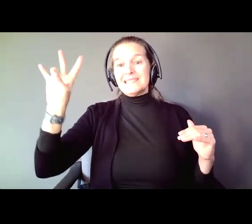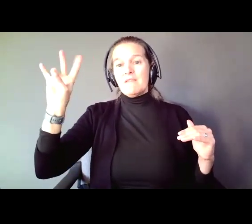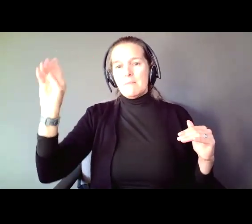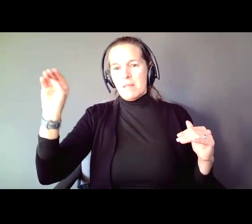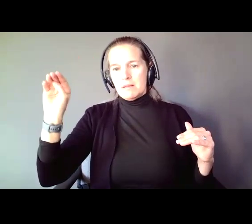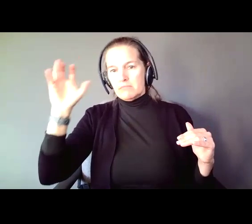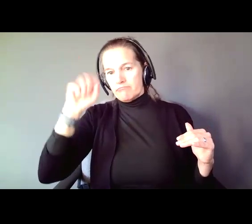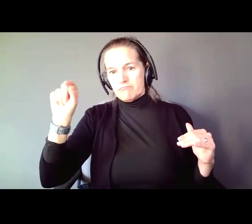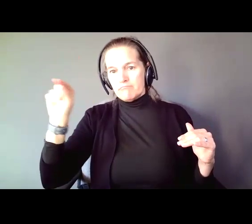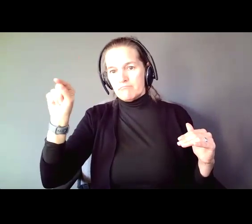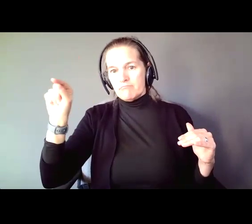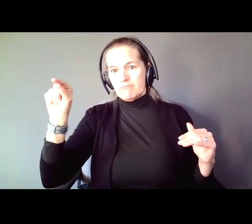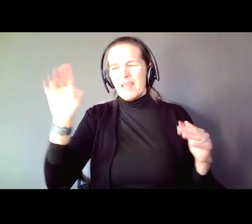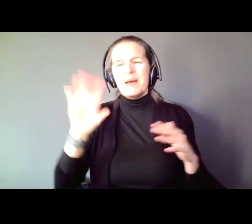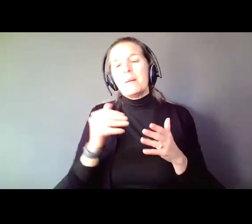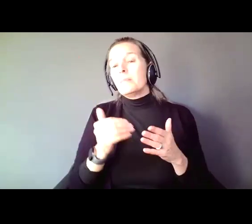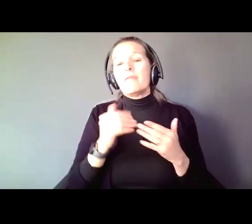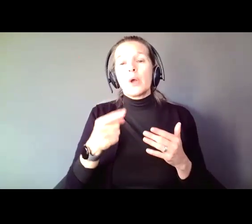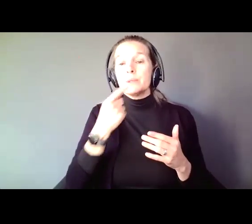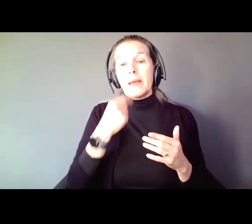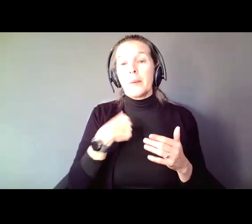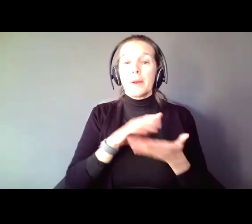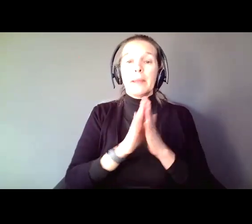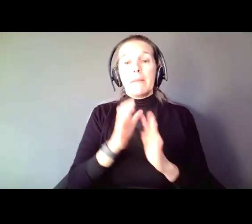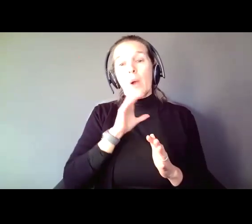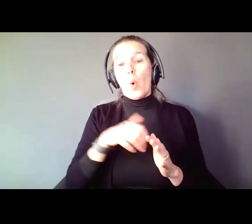And before you say it is because we are getting older, and believe me, every day I get up and something